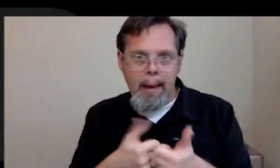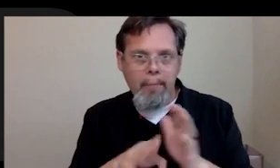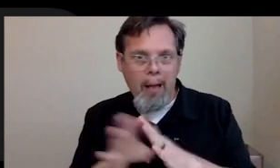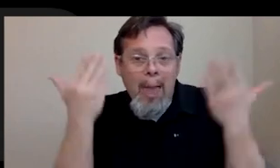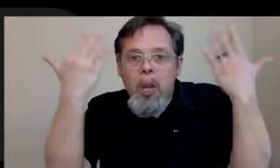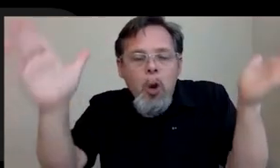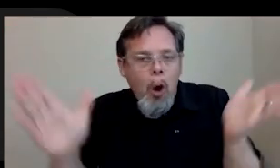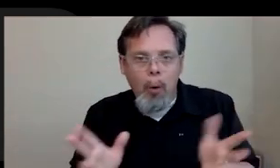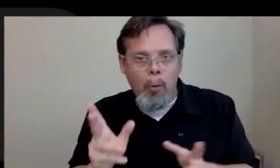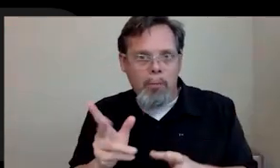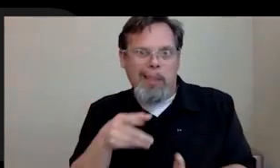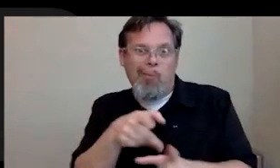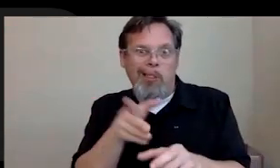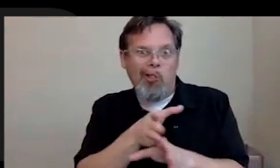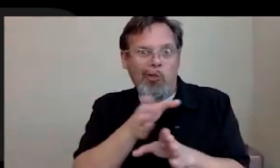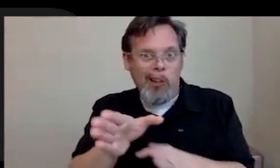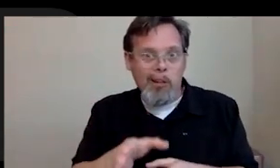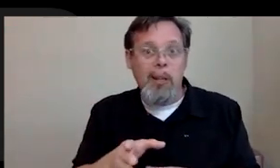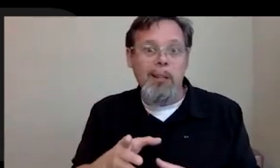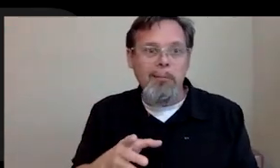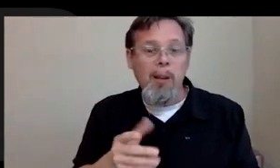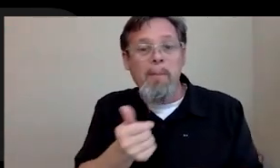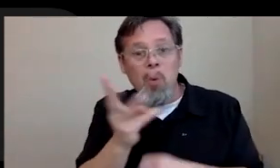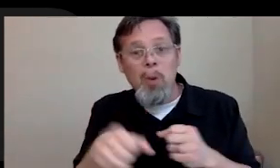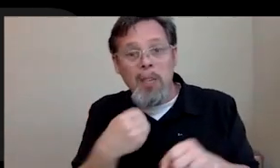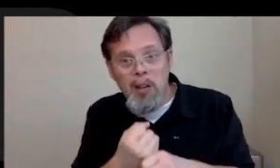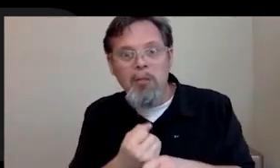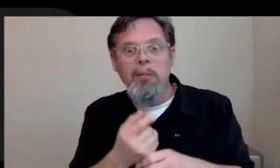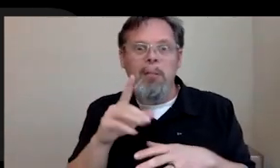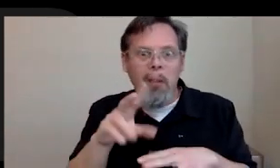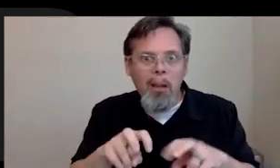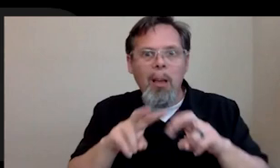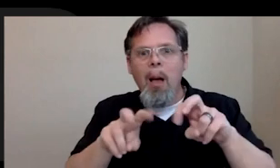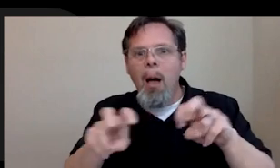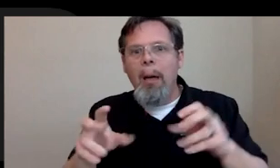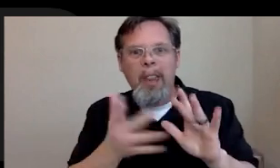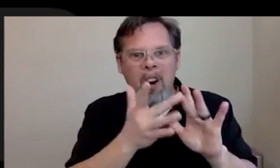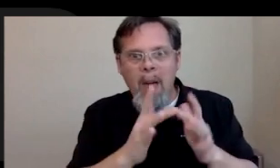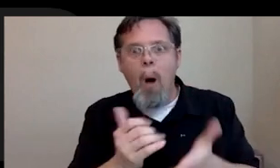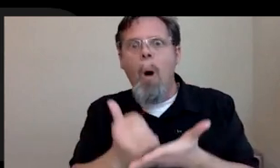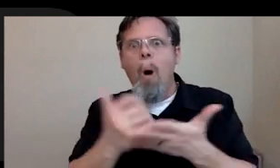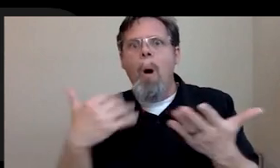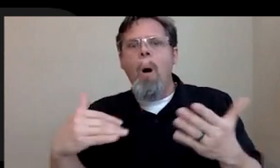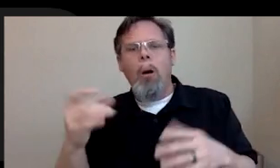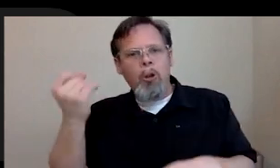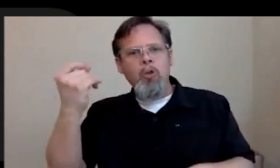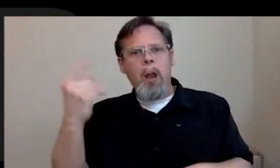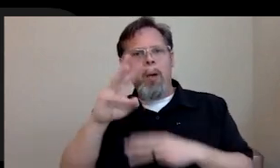thing. It took some took some years and some exploration and some help on the Internet to like get an understanding of the world beyond Hartford,